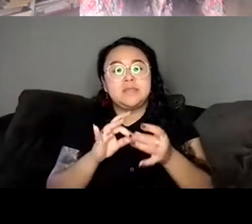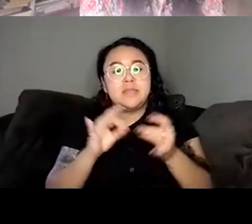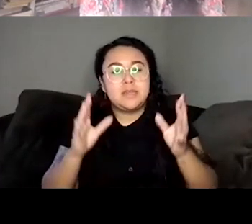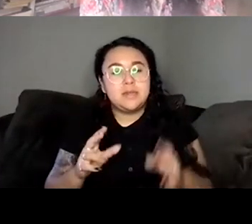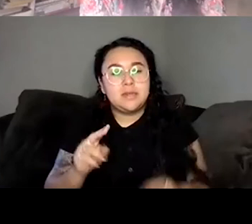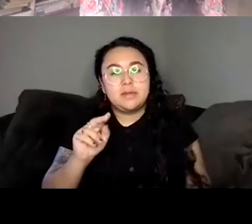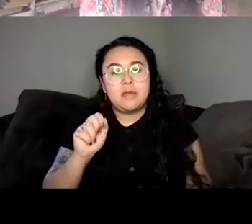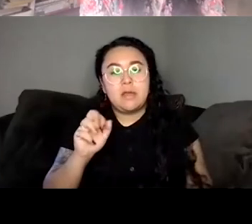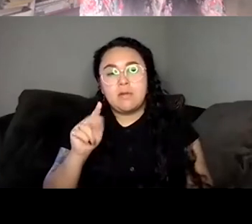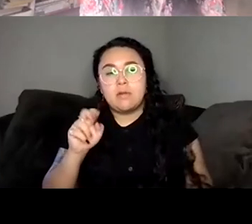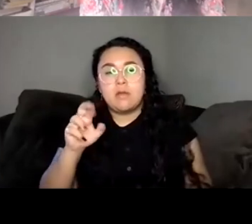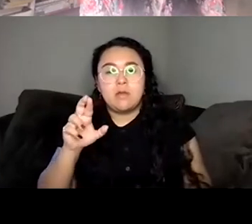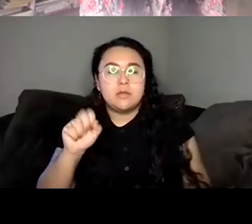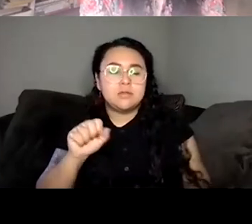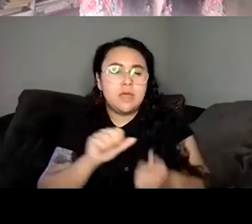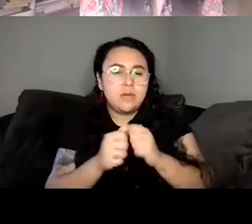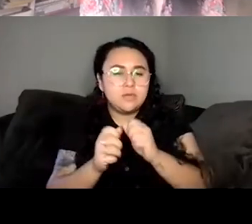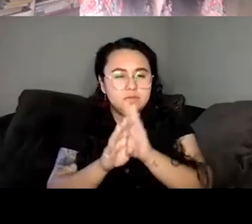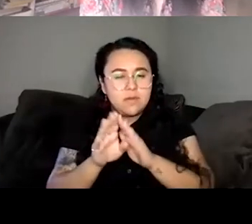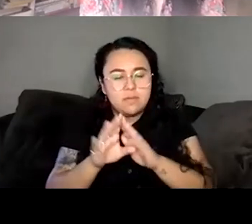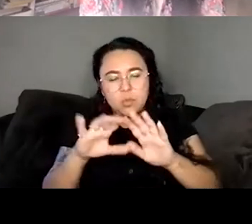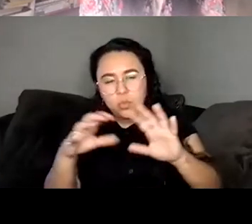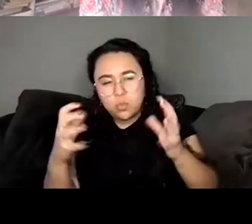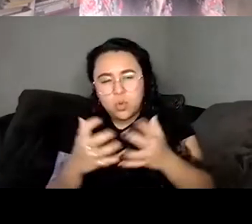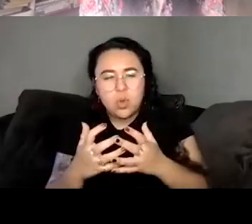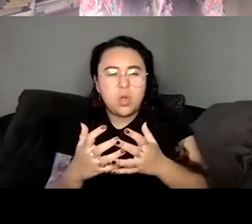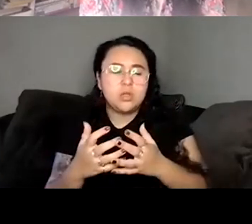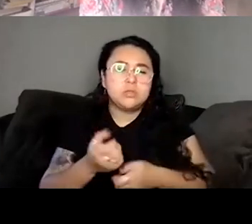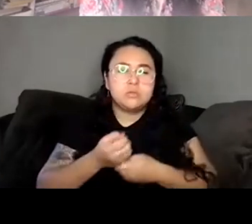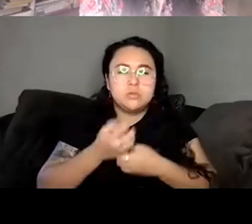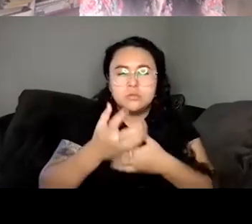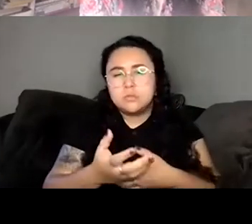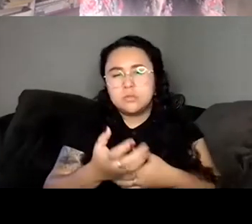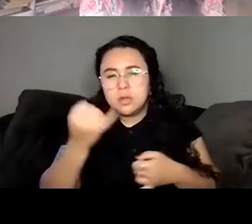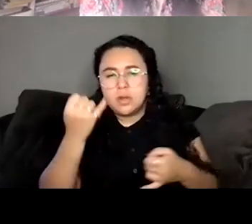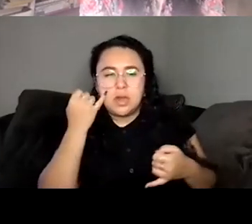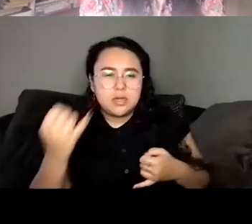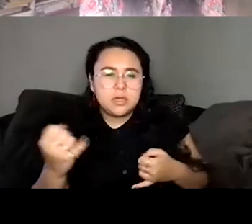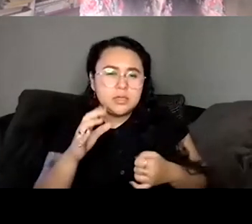world and the way he gets at these ideas of, you know, his characters, maybe not having